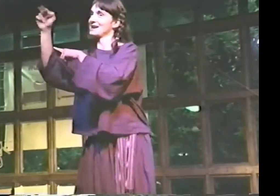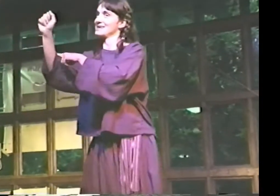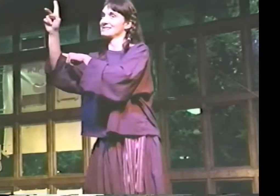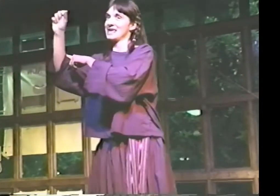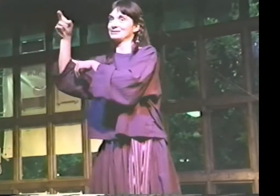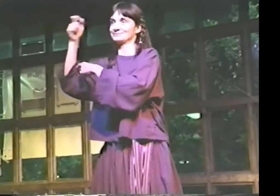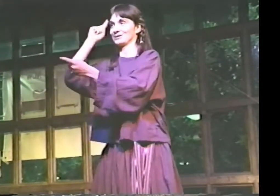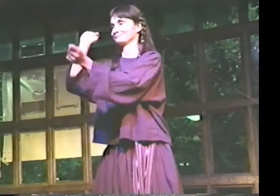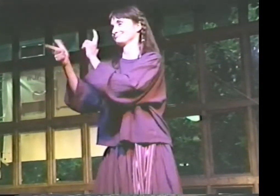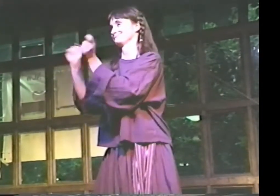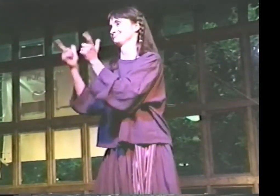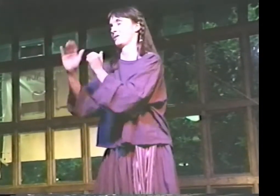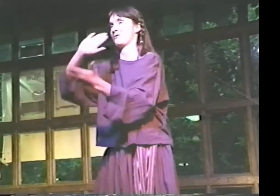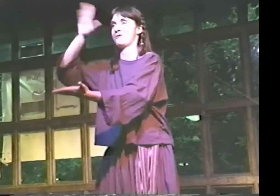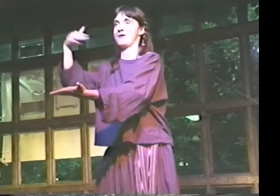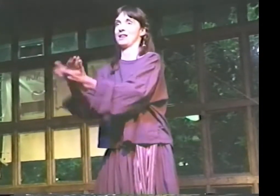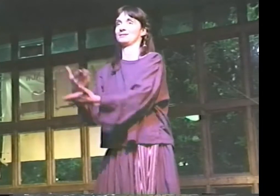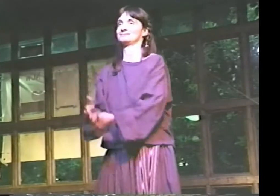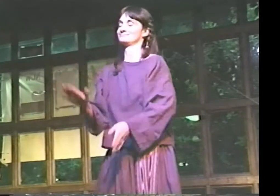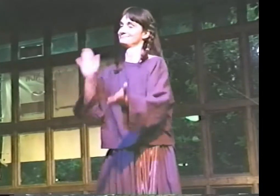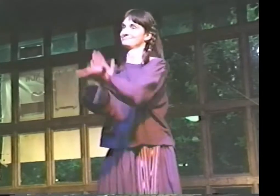I MUST THANK DONNA FOR TRANSLATING ALL MY WORK.